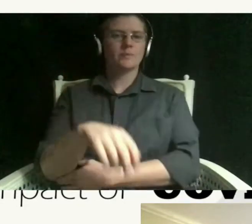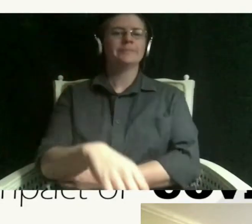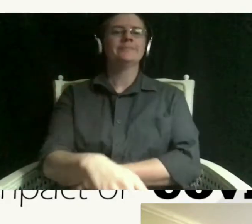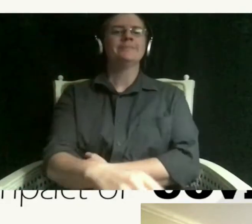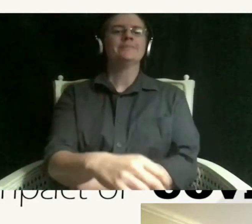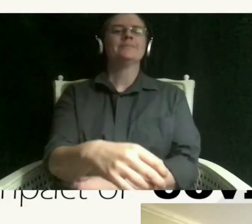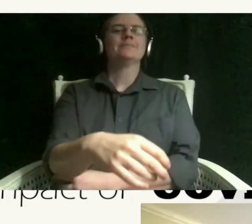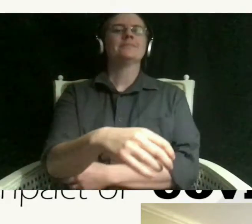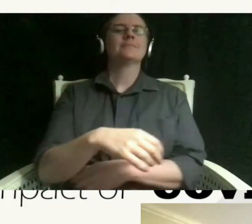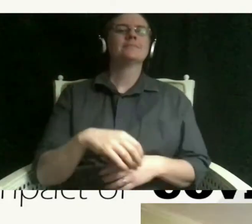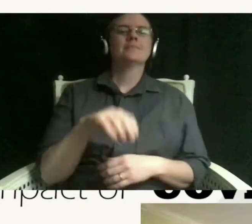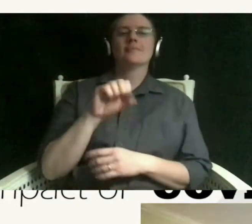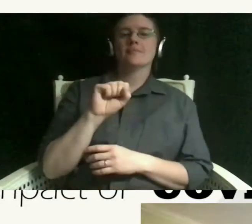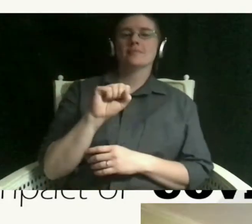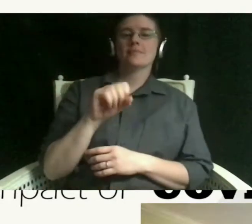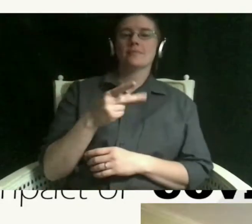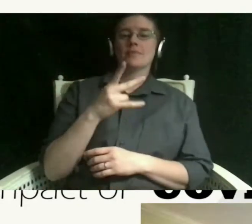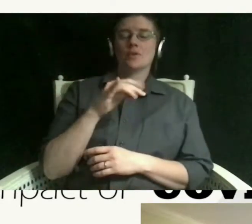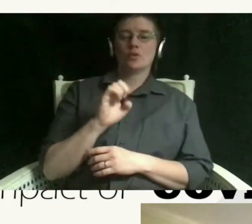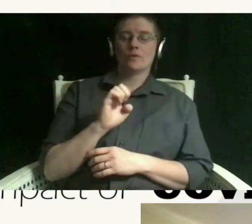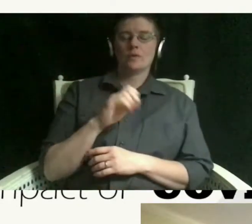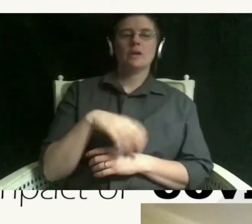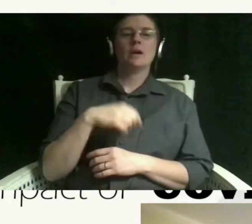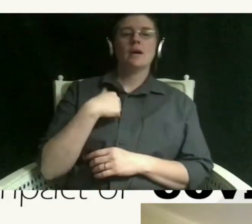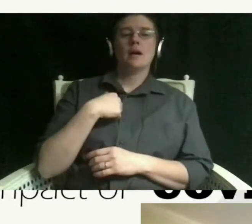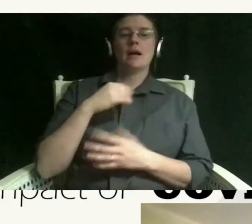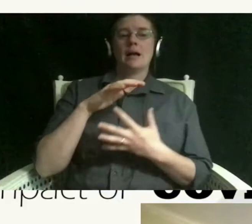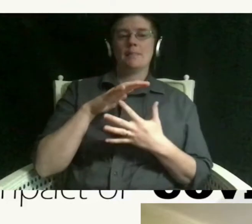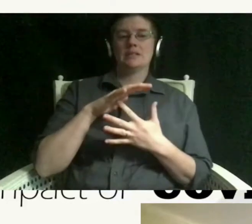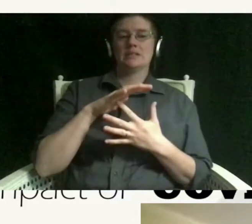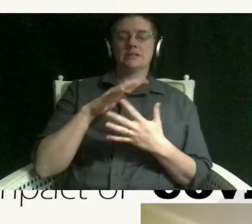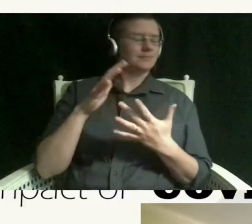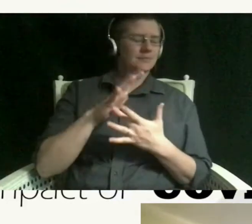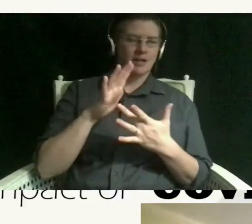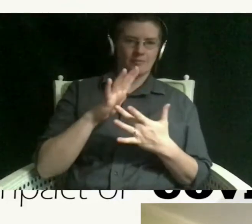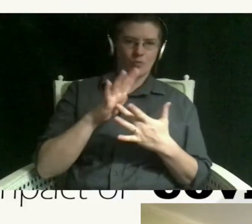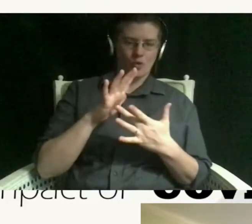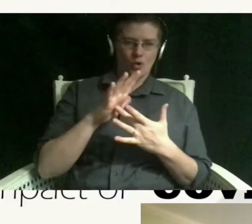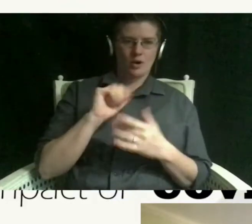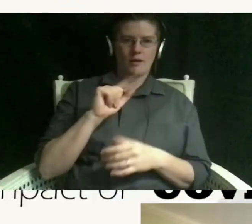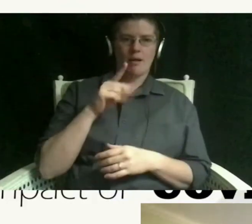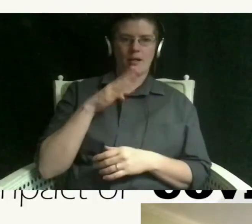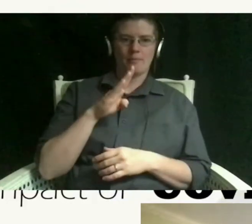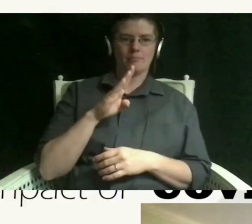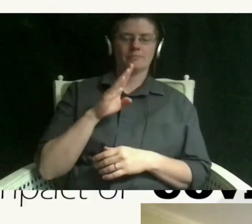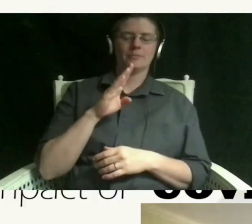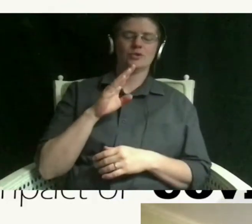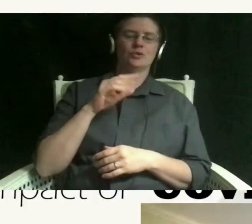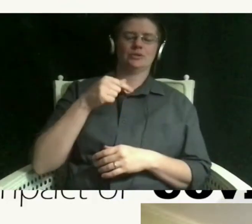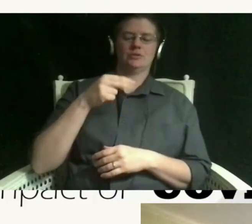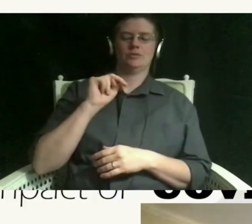i'm sophie here i'm a sophomore at albuquerque school of excellence in albuquerque new mexico